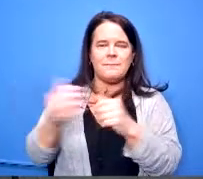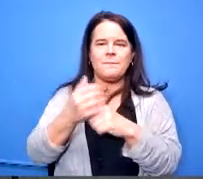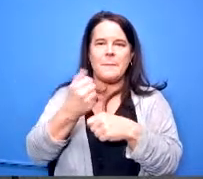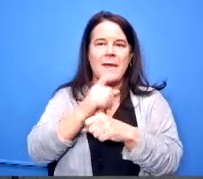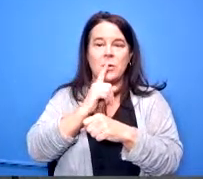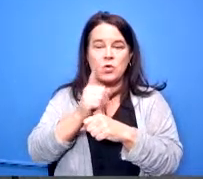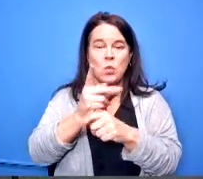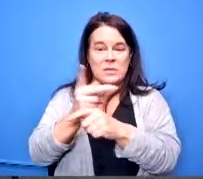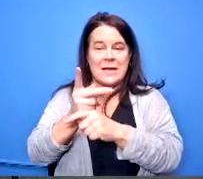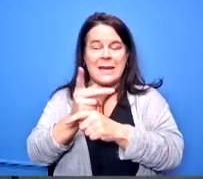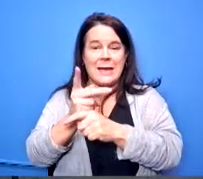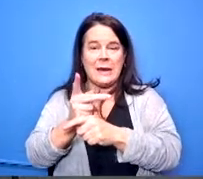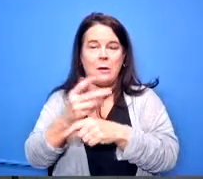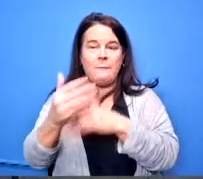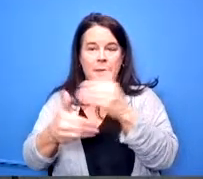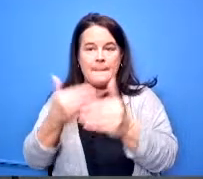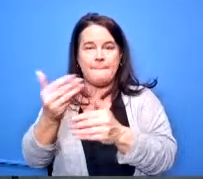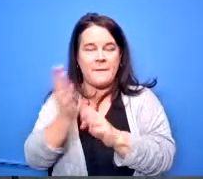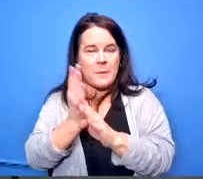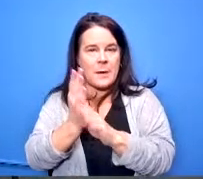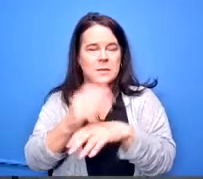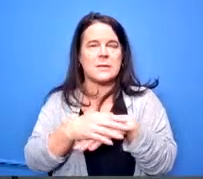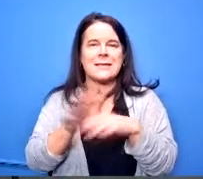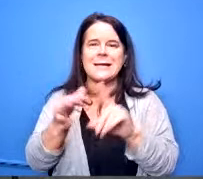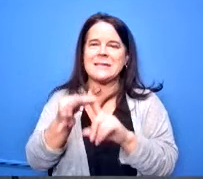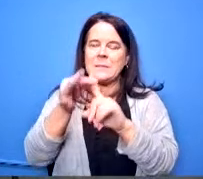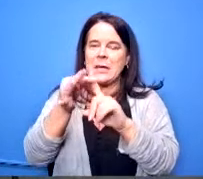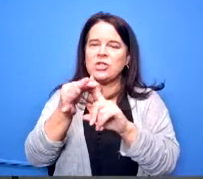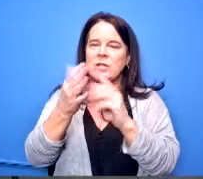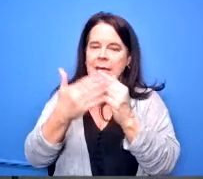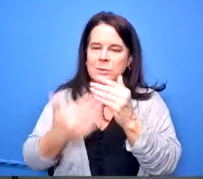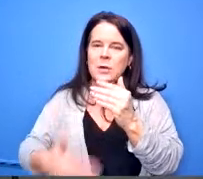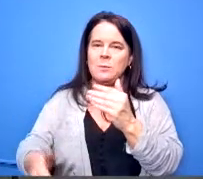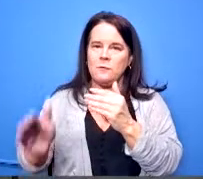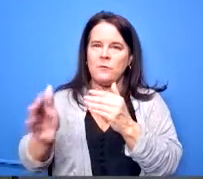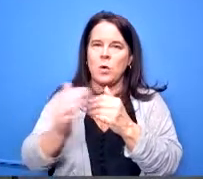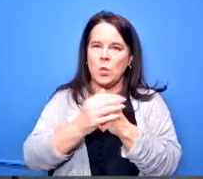especially as we move forward with the the plans on the the updates the transportation bill